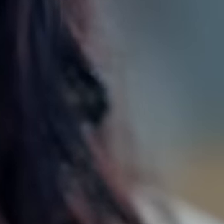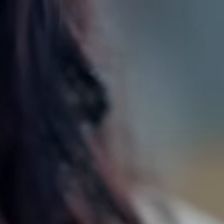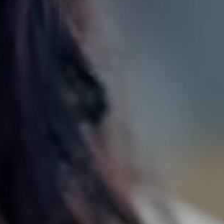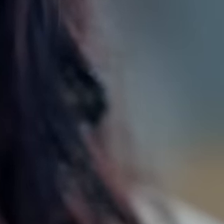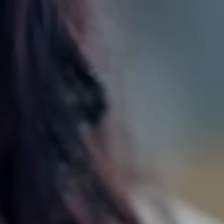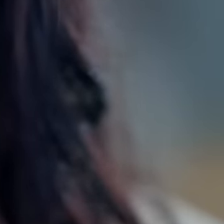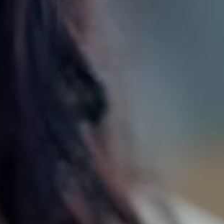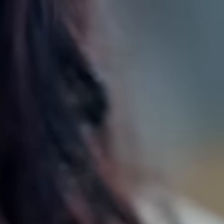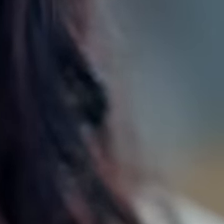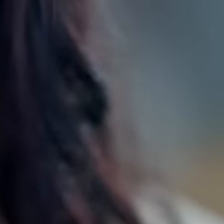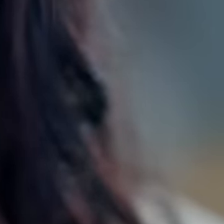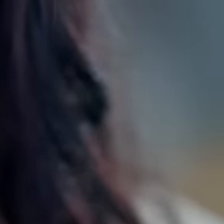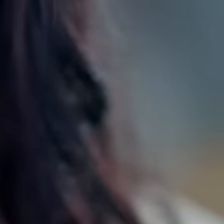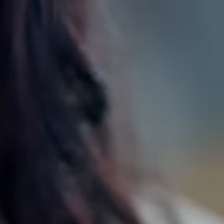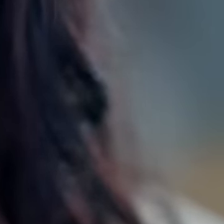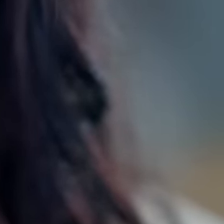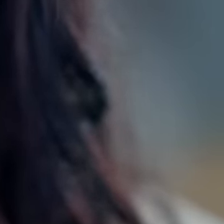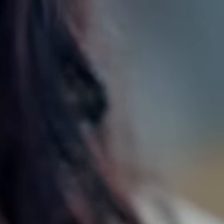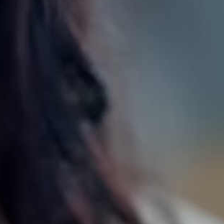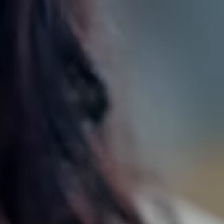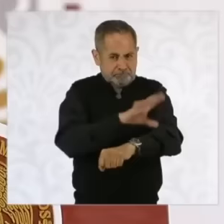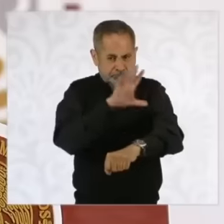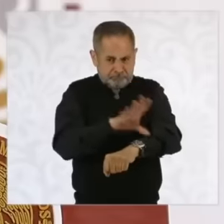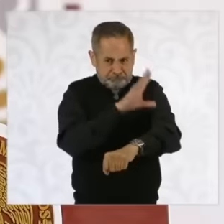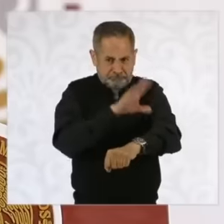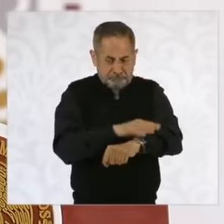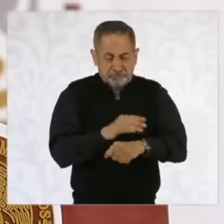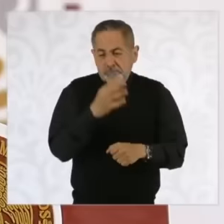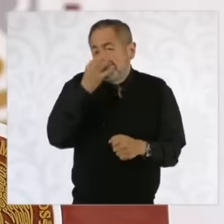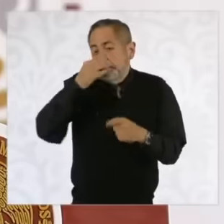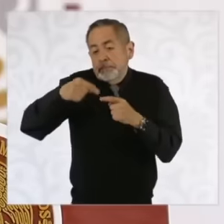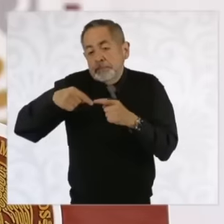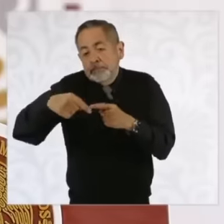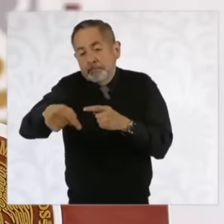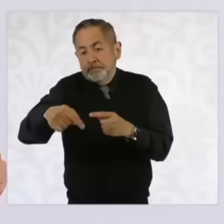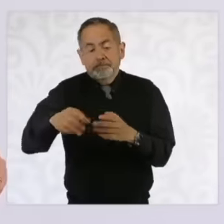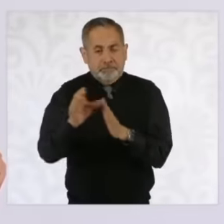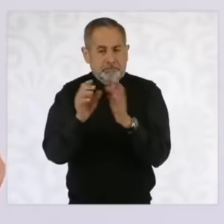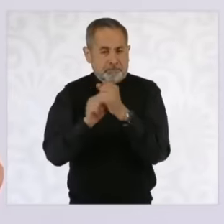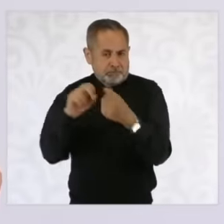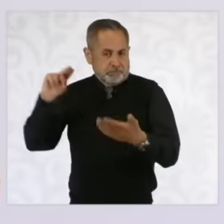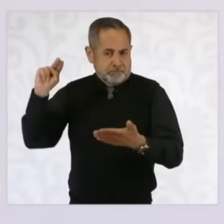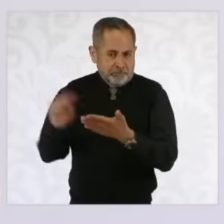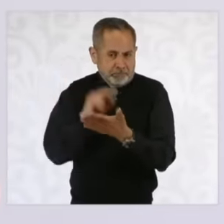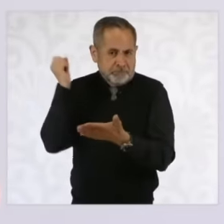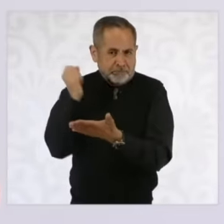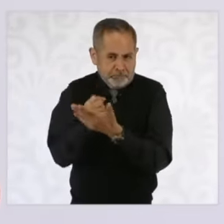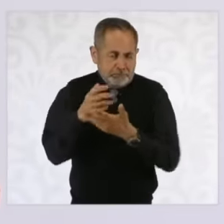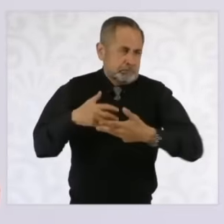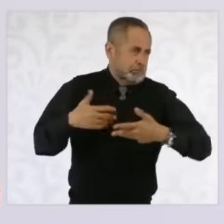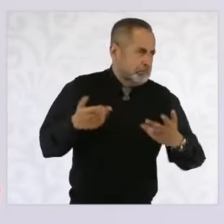with the constitutional reform? that we are about to sign, it could be tomorrow or